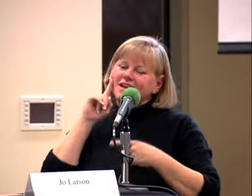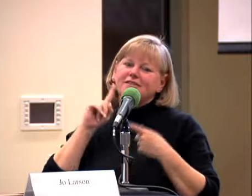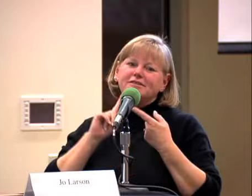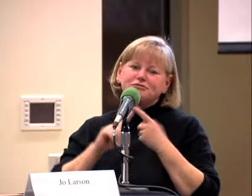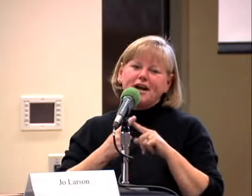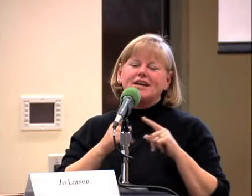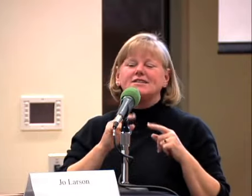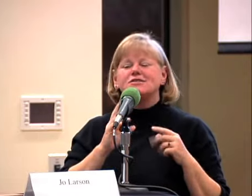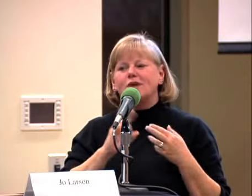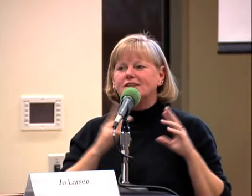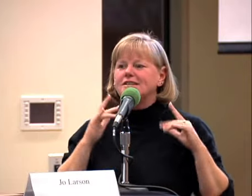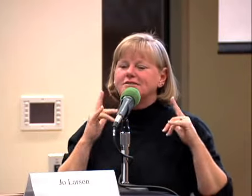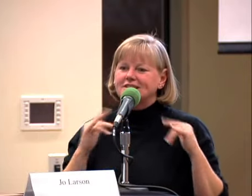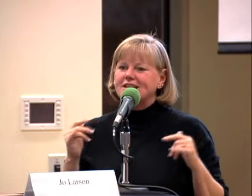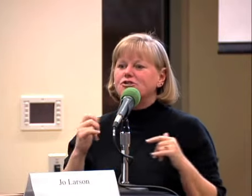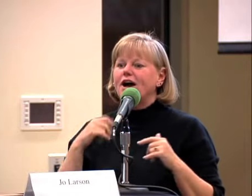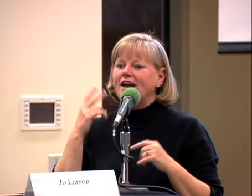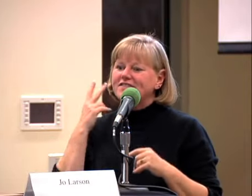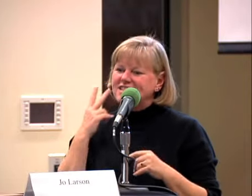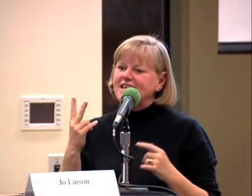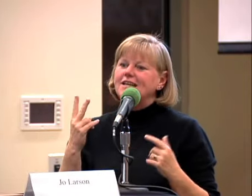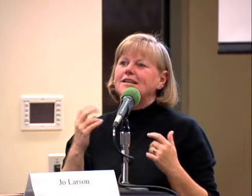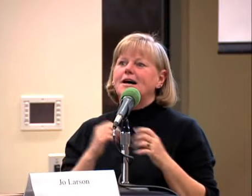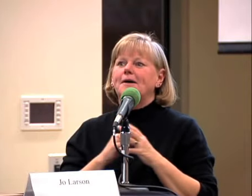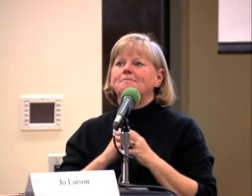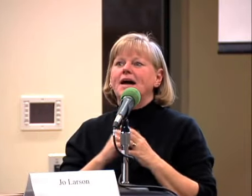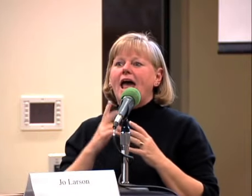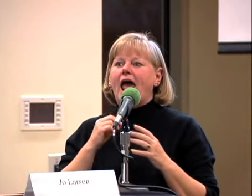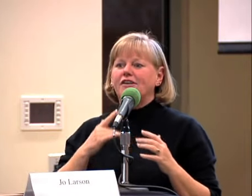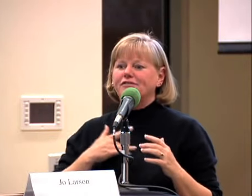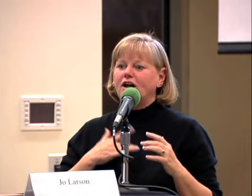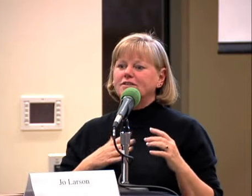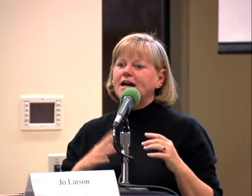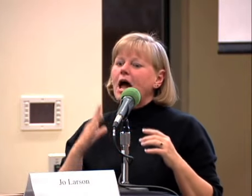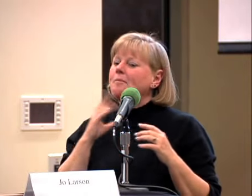SEEN AND FELT BUT WORSE OF ALL NOT JUST SEEN AND FELT THAT BUT I HEARD